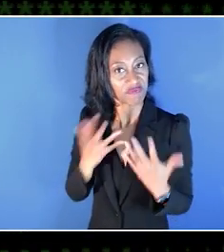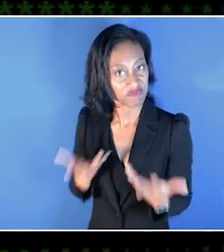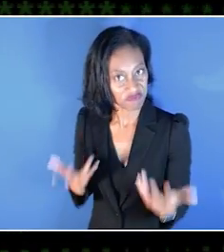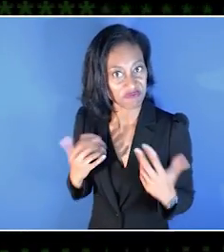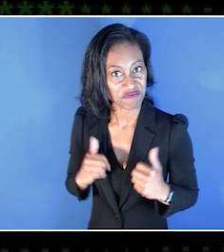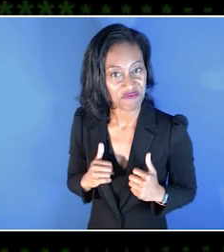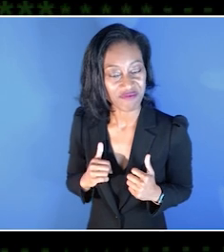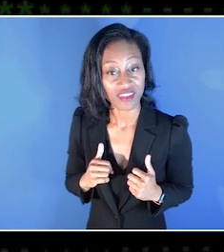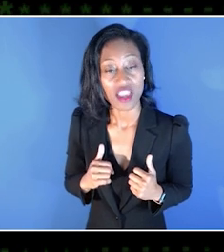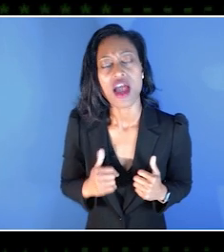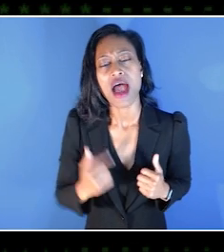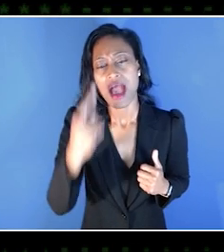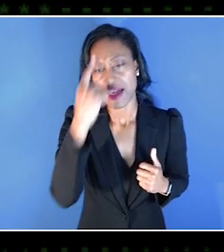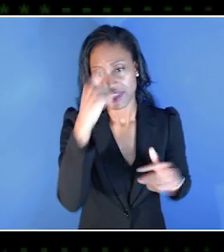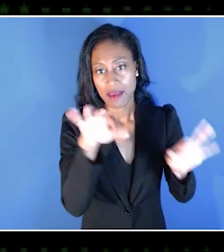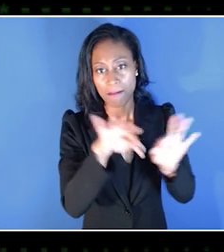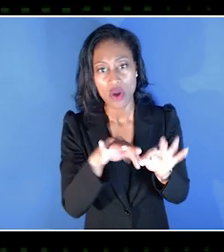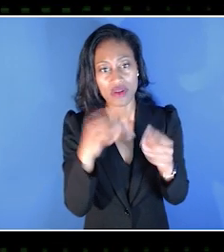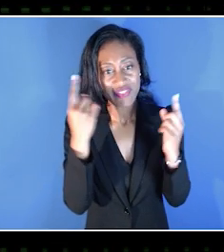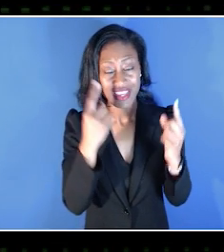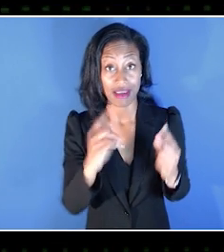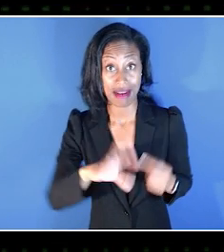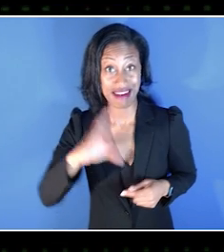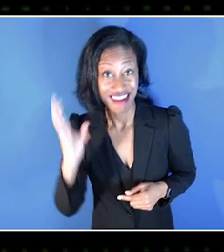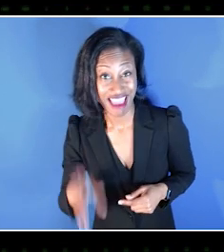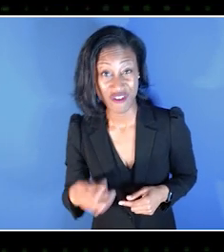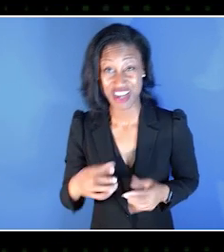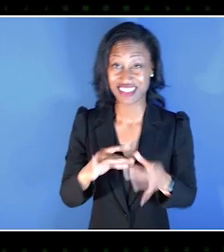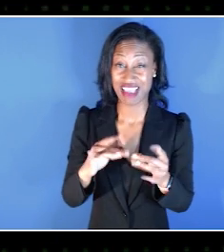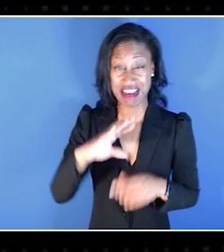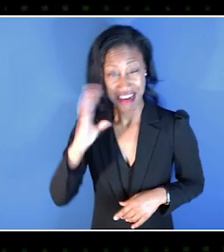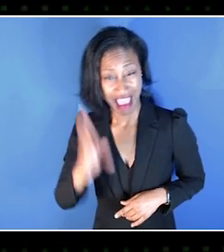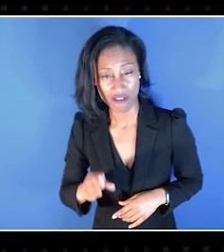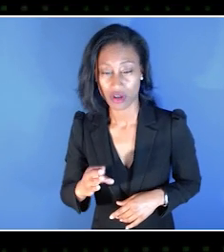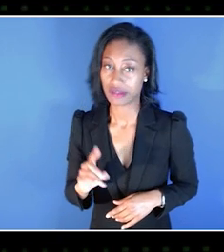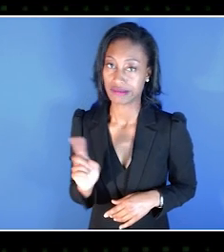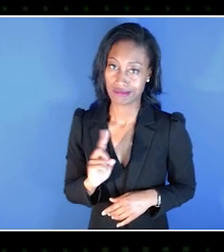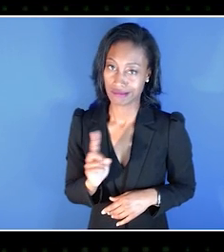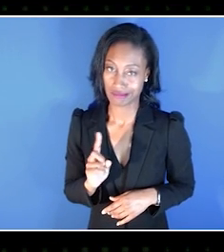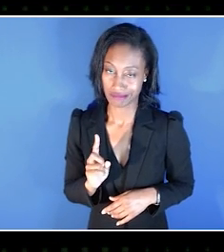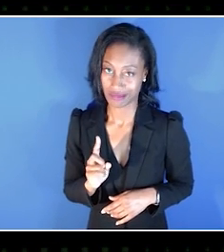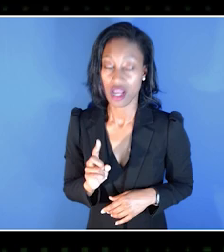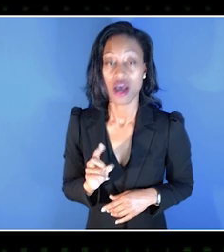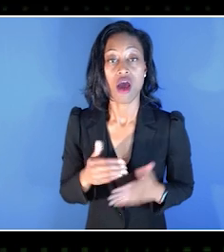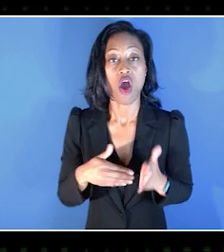I think a real kind of key thing is to say like, "Never say never." We quite often will speak to people who,